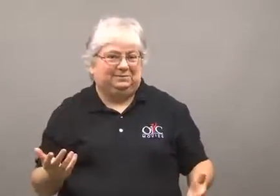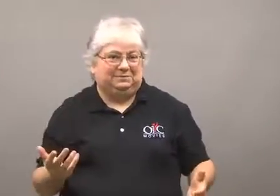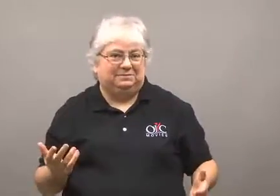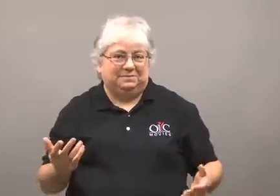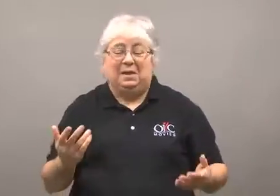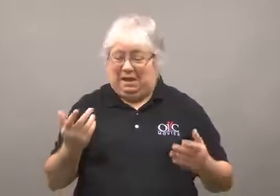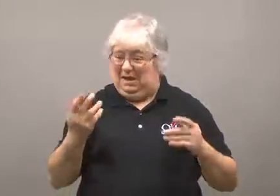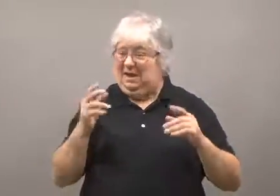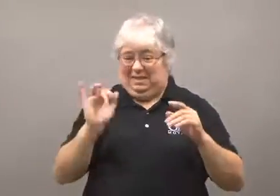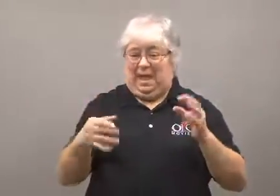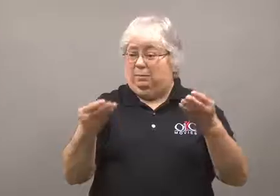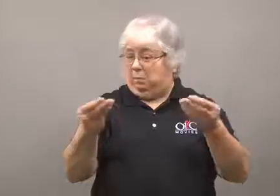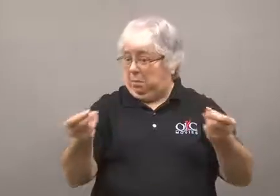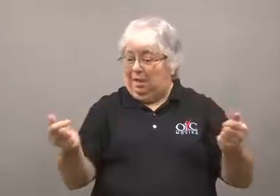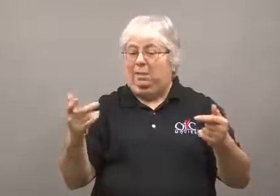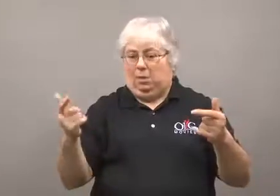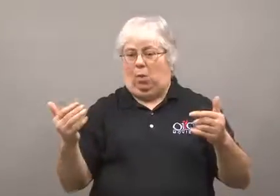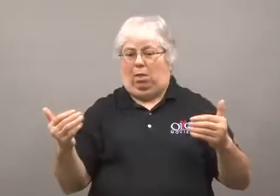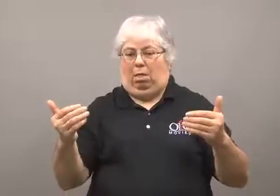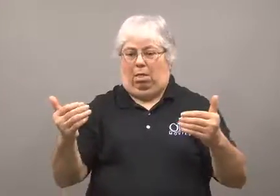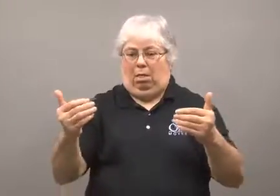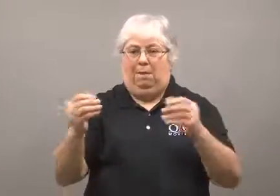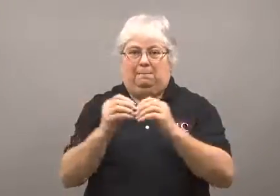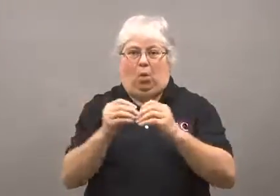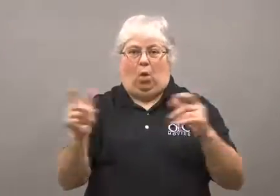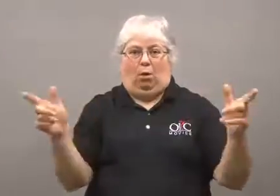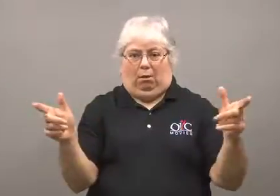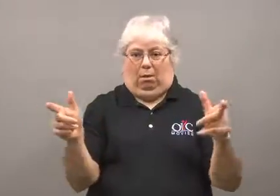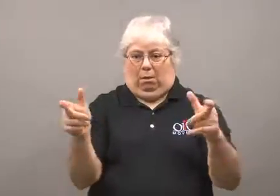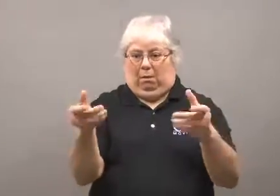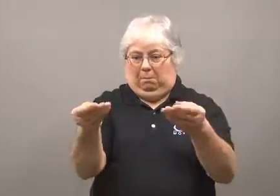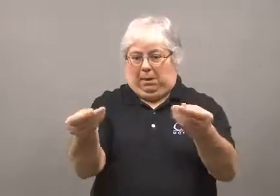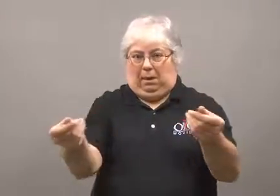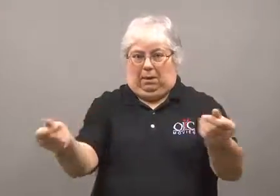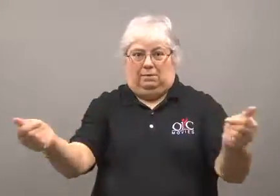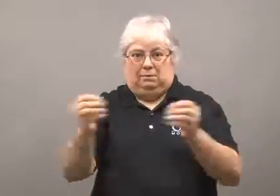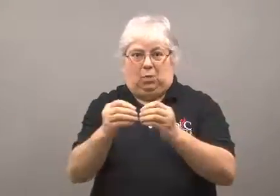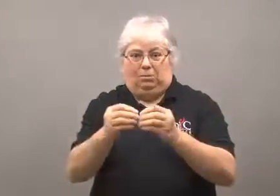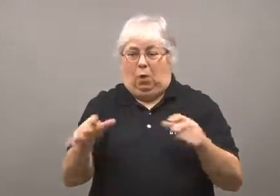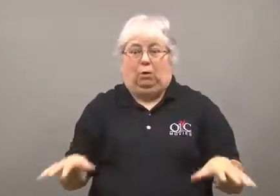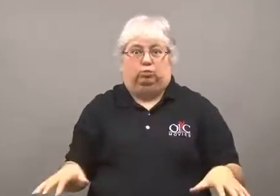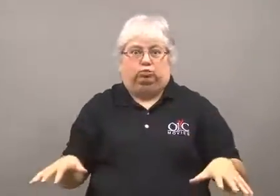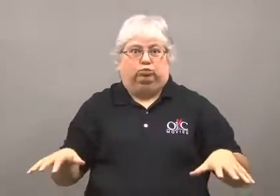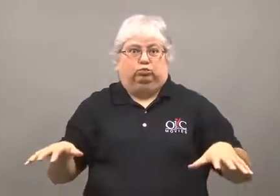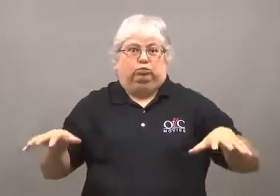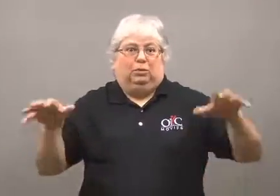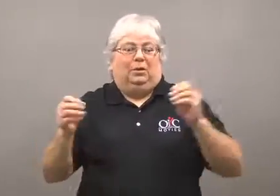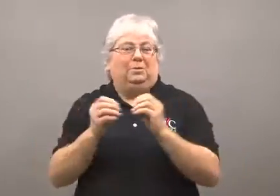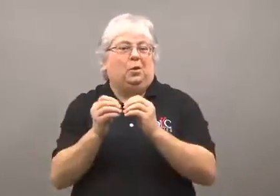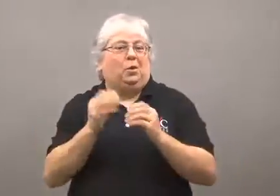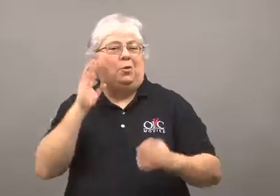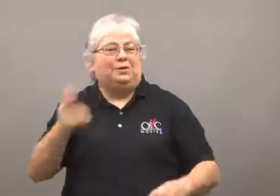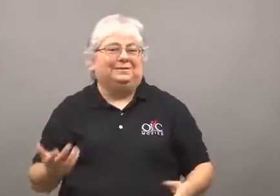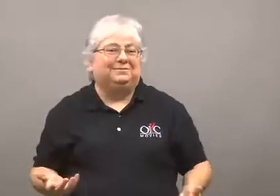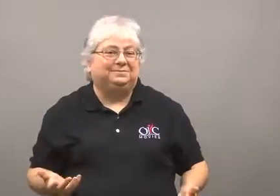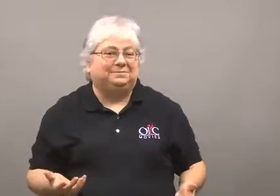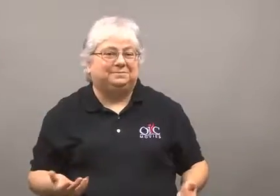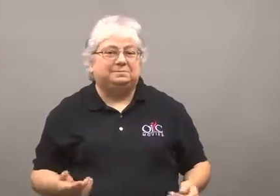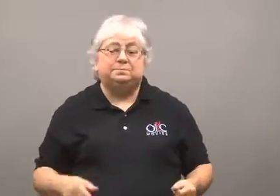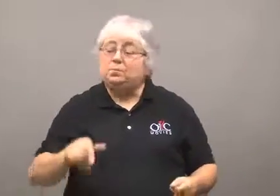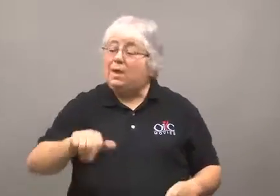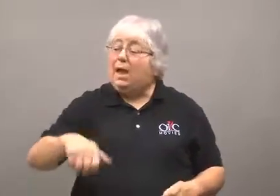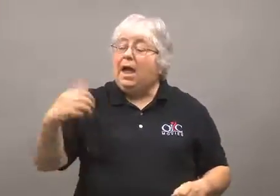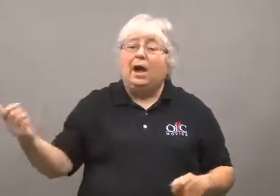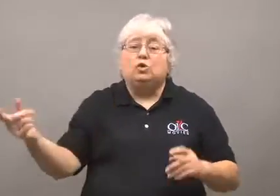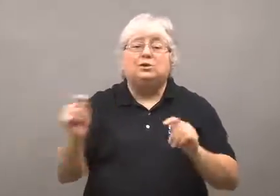Their melting would cause further melting of the ice cap and even higher sea levels.